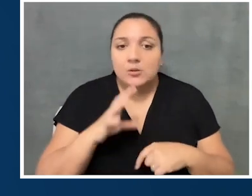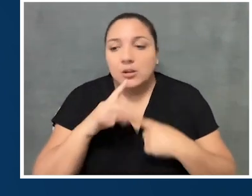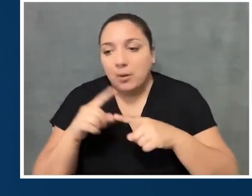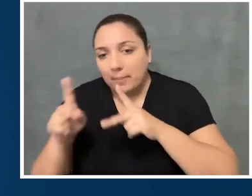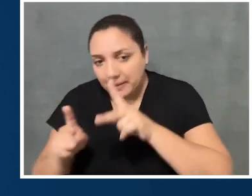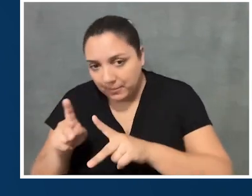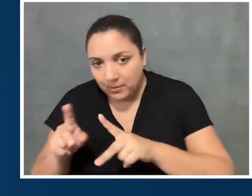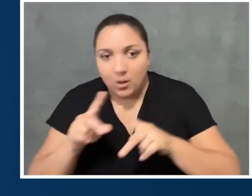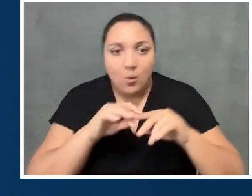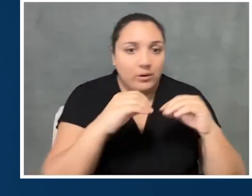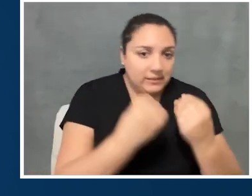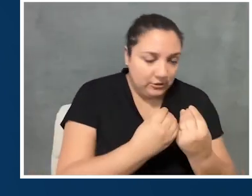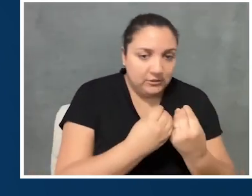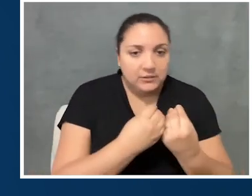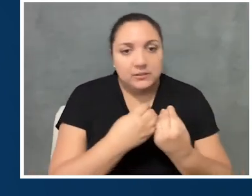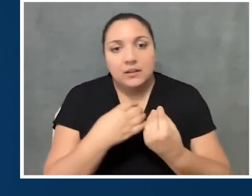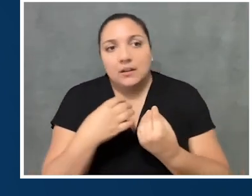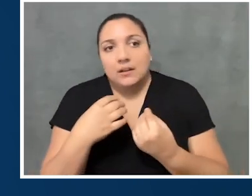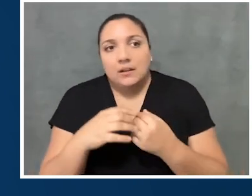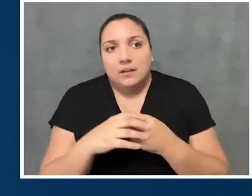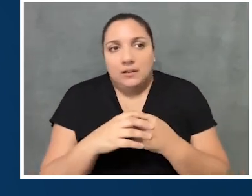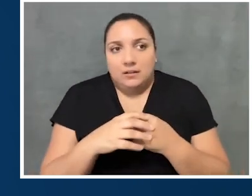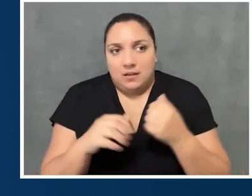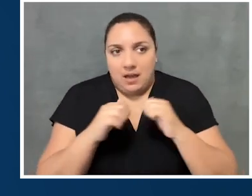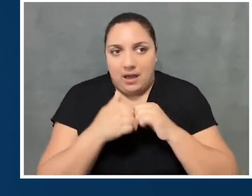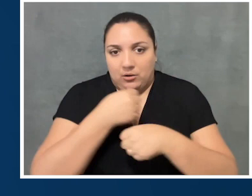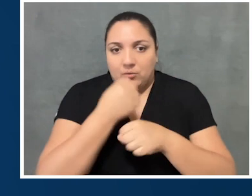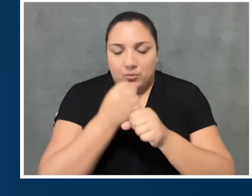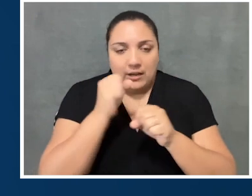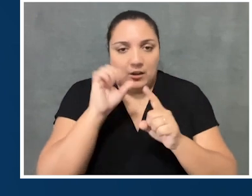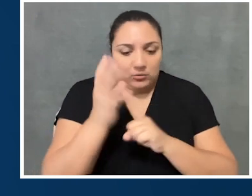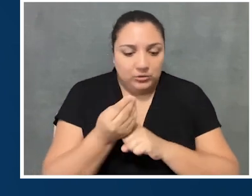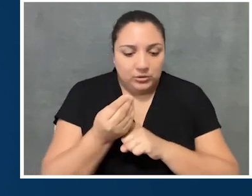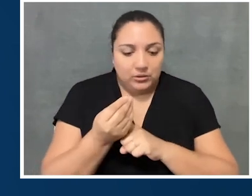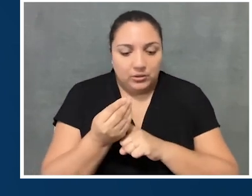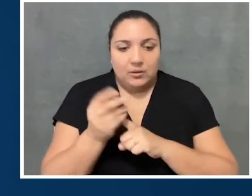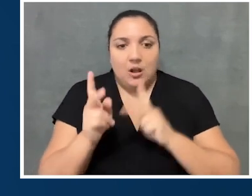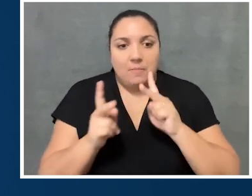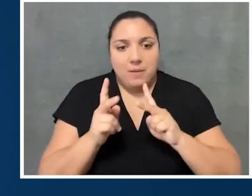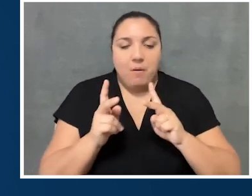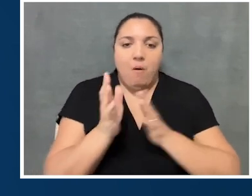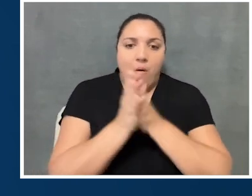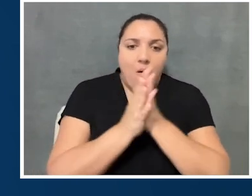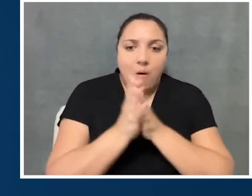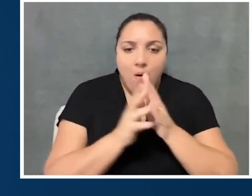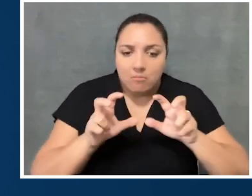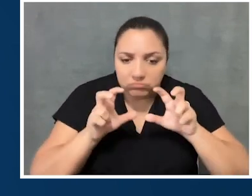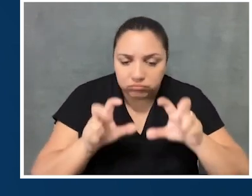We're talking about people, and we're talking about organizations. And really, how you create a culture of buy-in